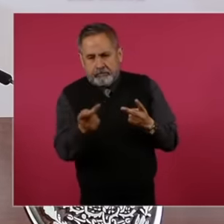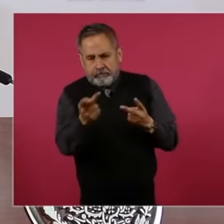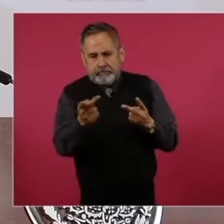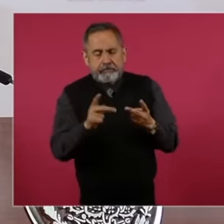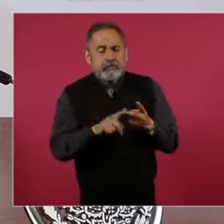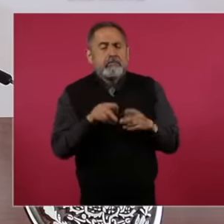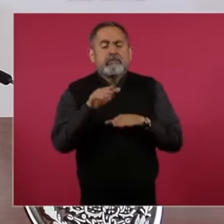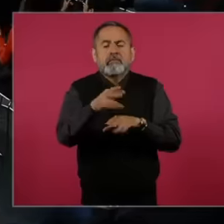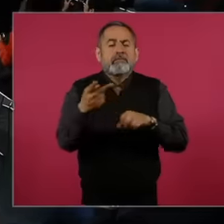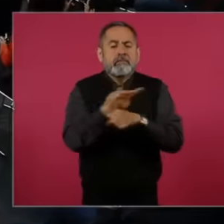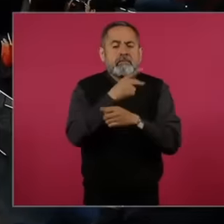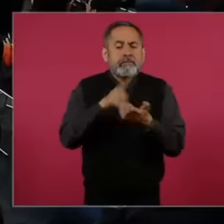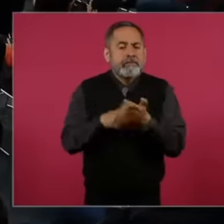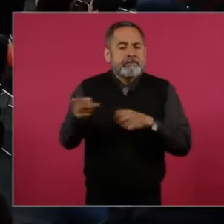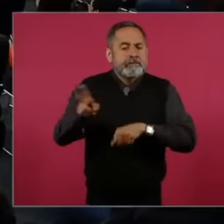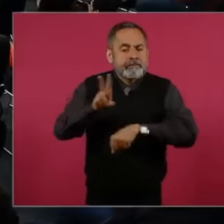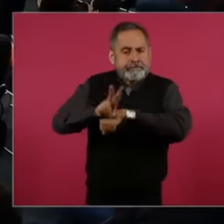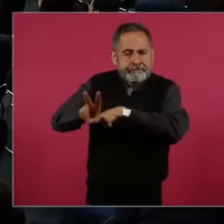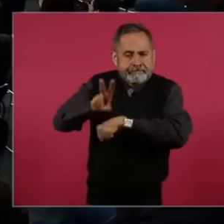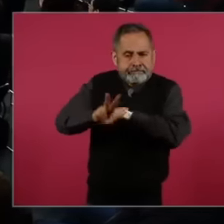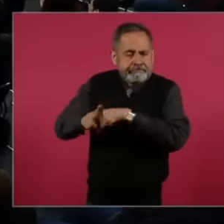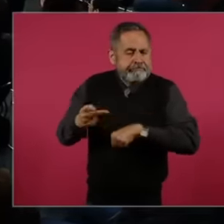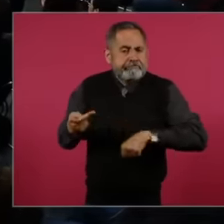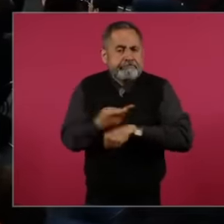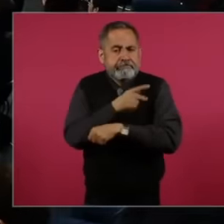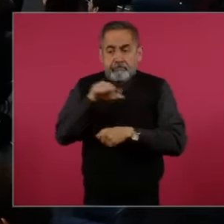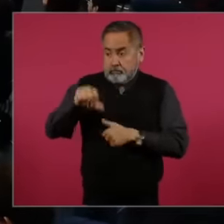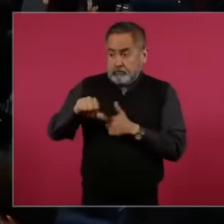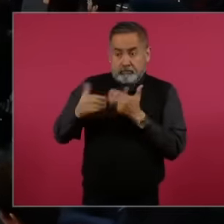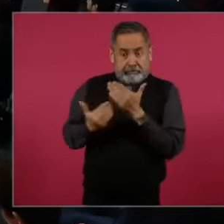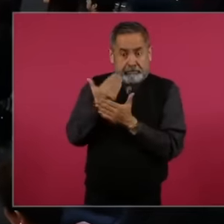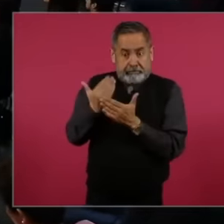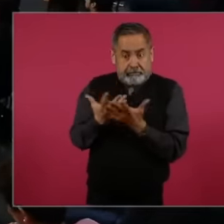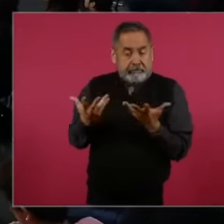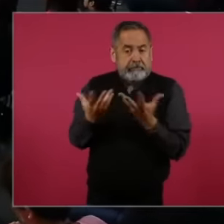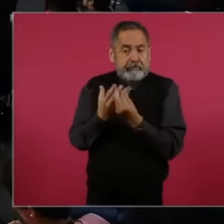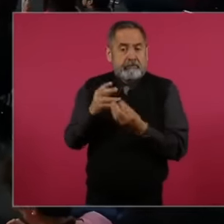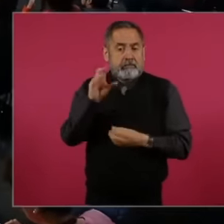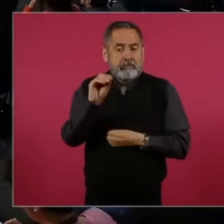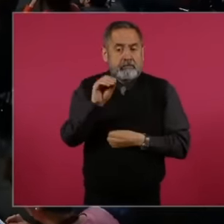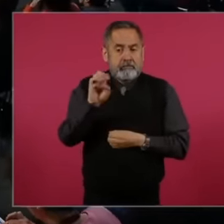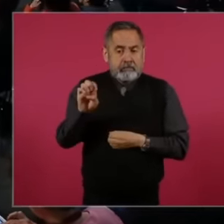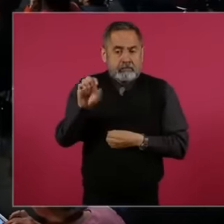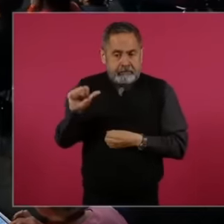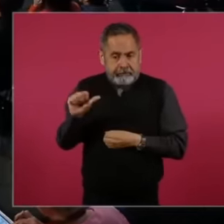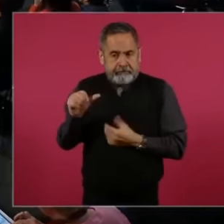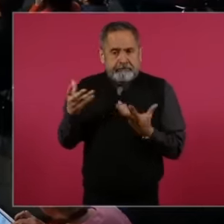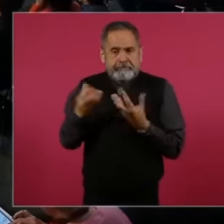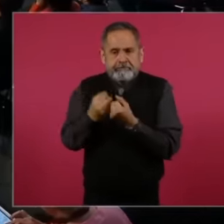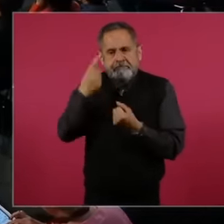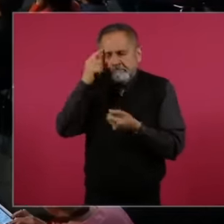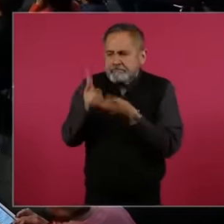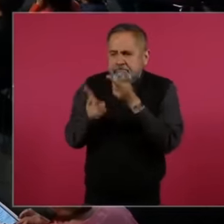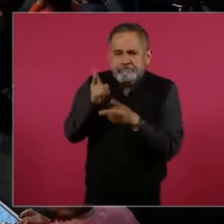in Venezuela because this morning the OAS meets to address the post-electoral situation